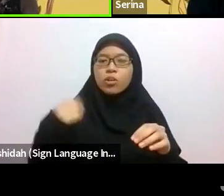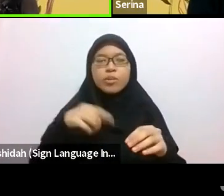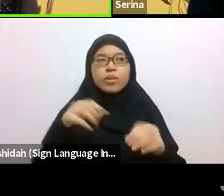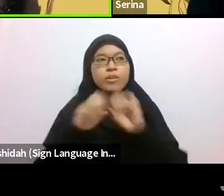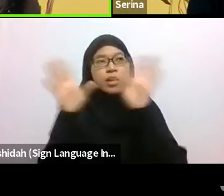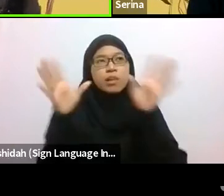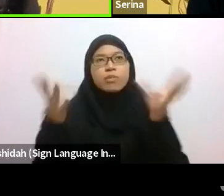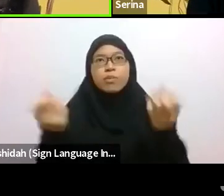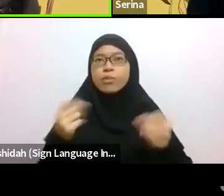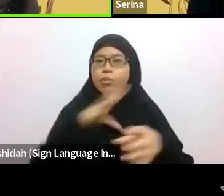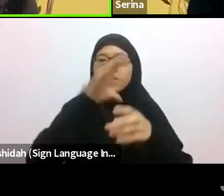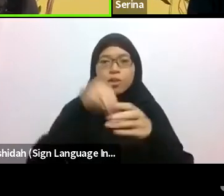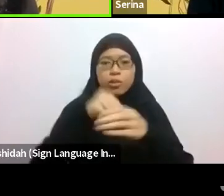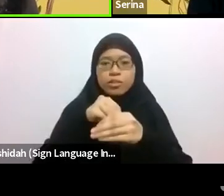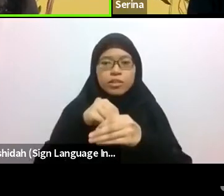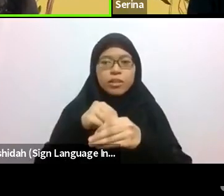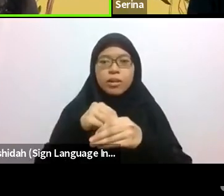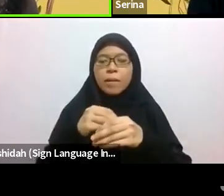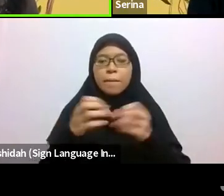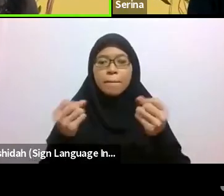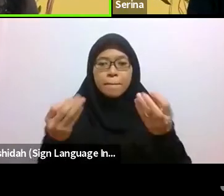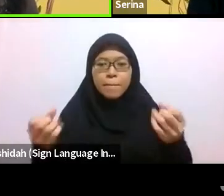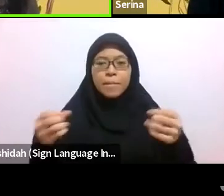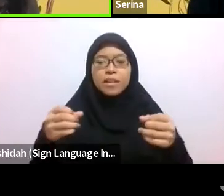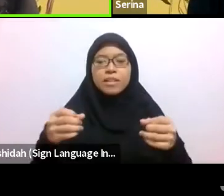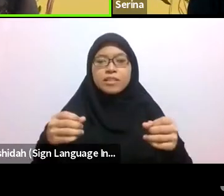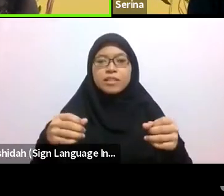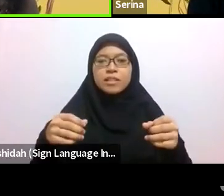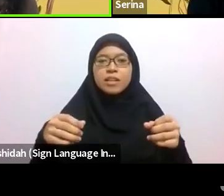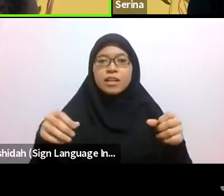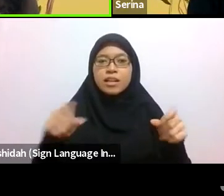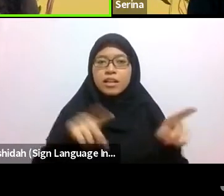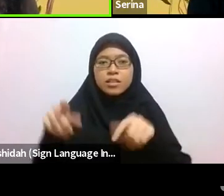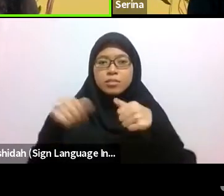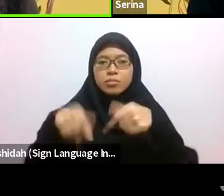We also wanted to include stories whereby the contributors themselves,